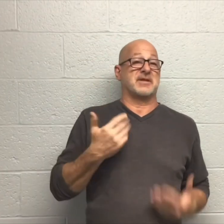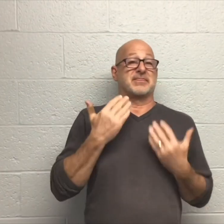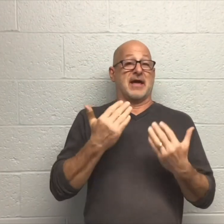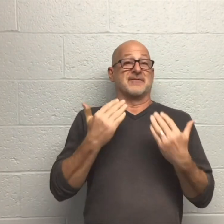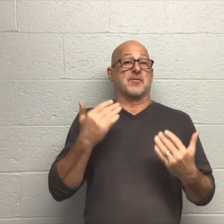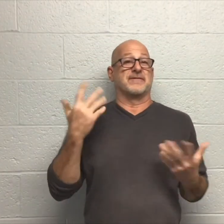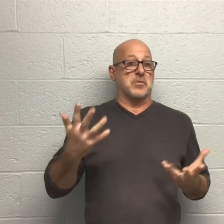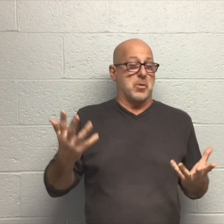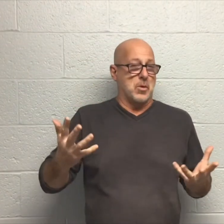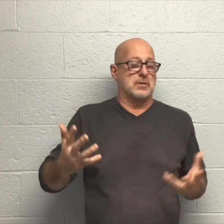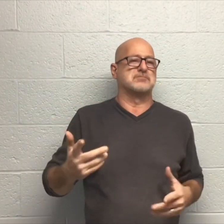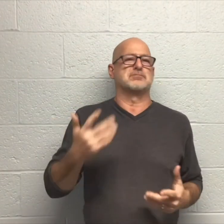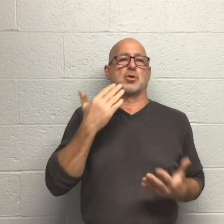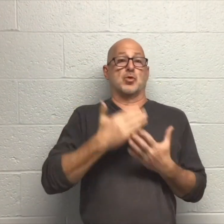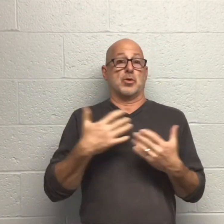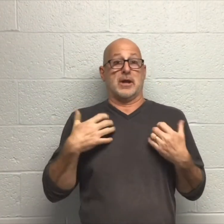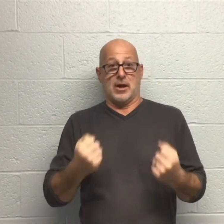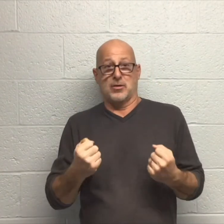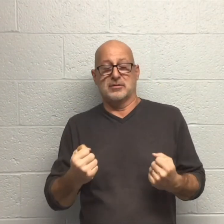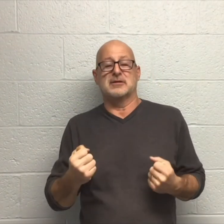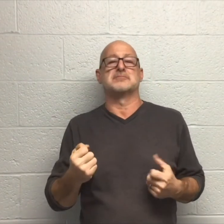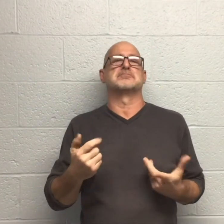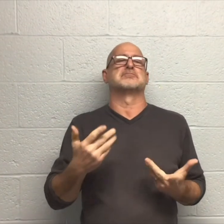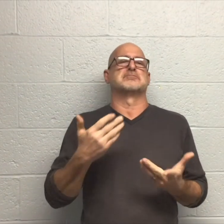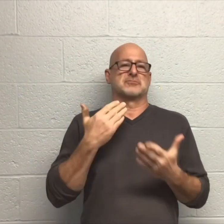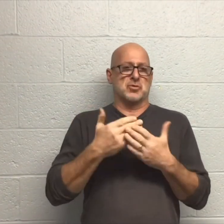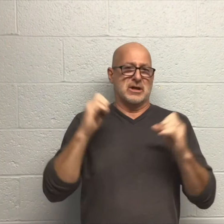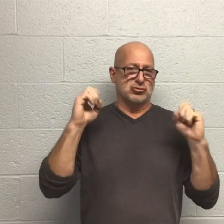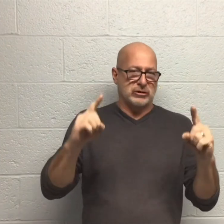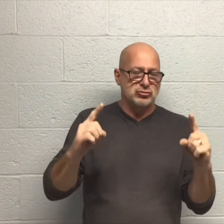Hi I'm thankful for being in good health,